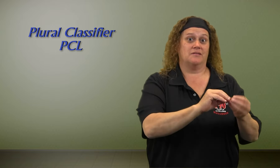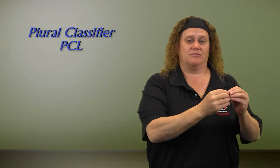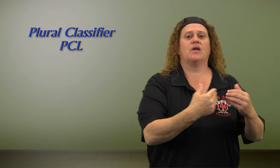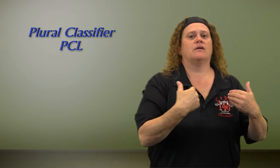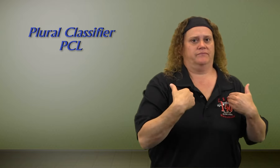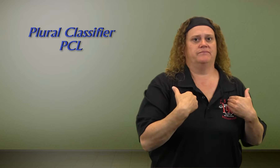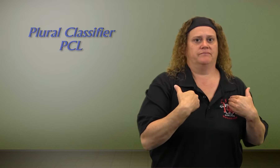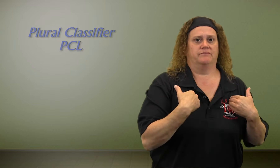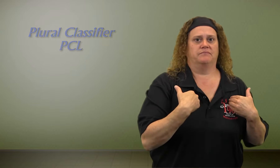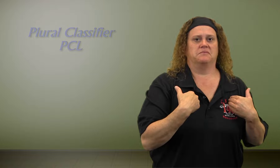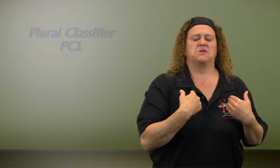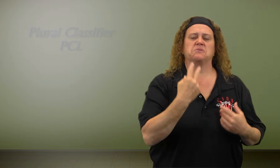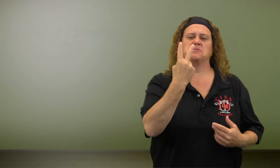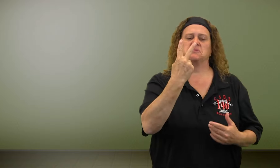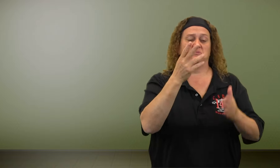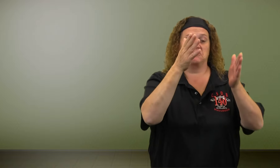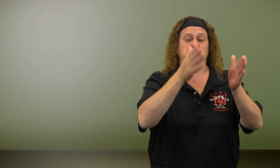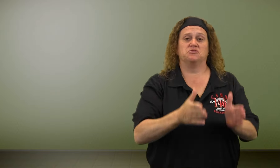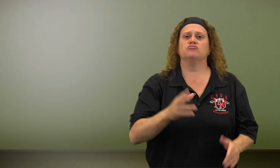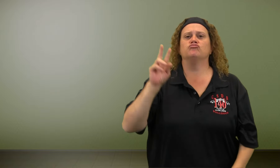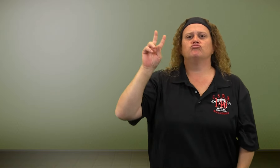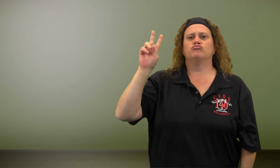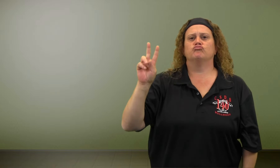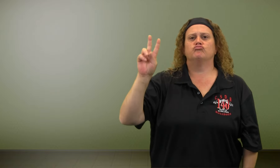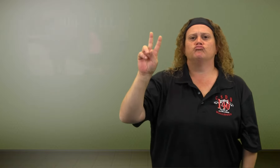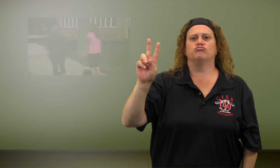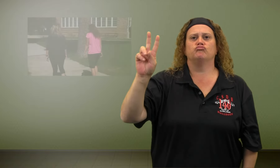If you have a specific number, for example,